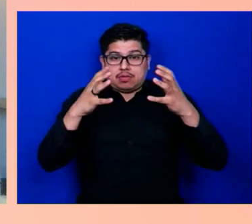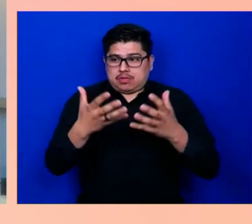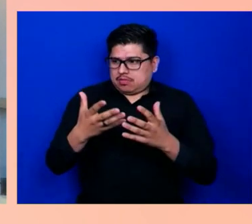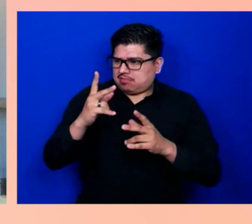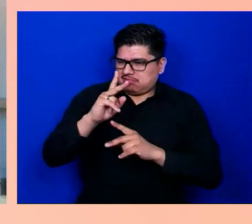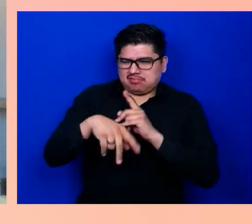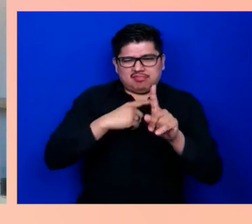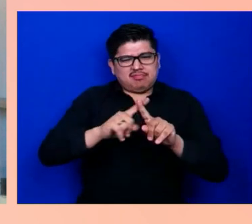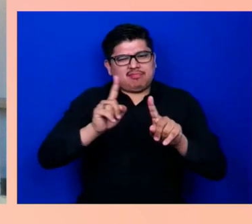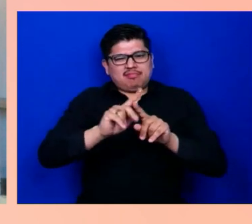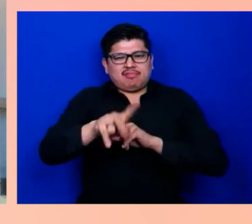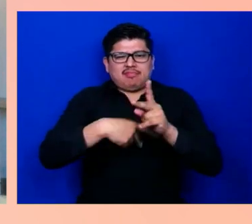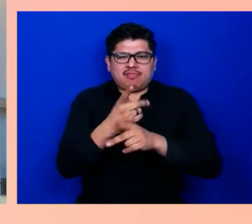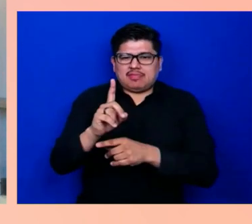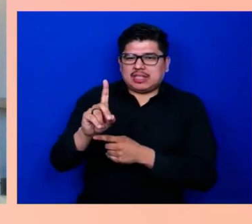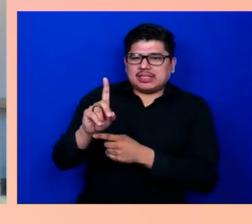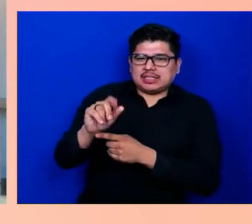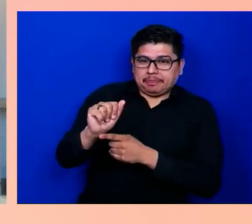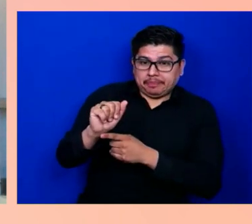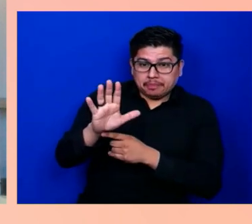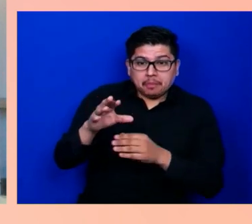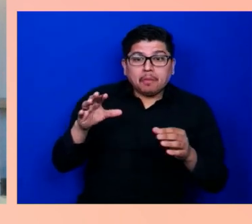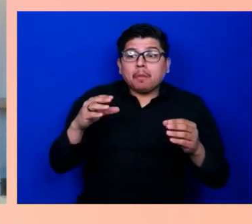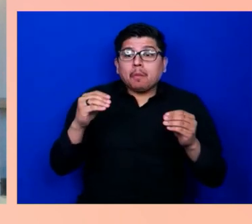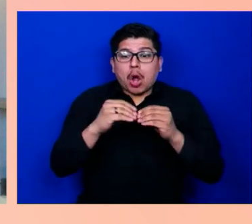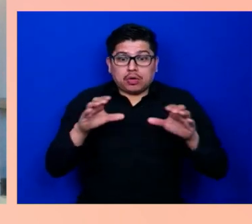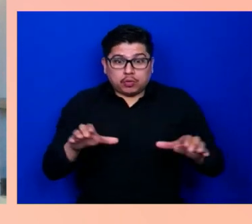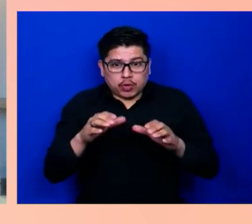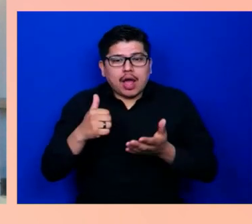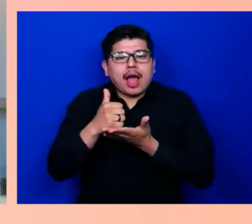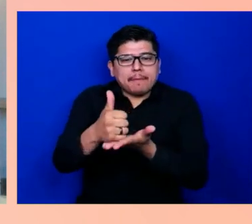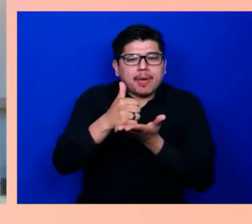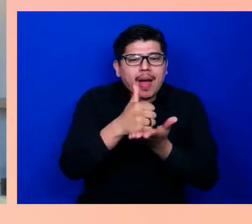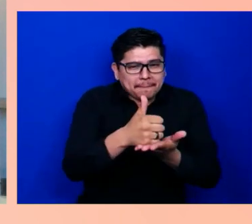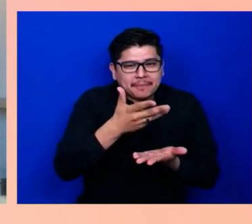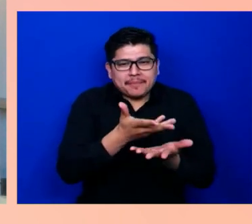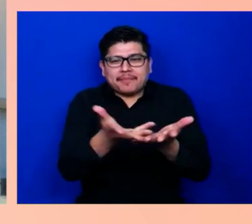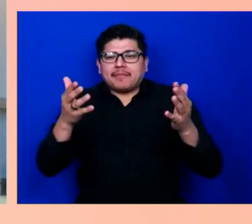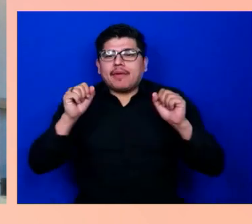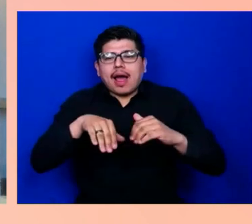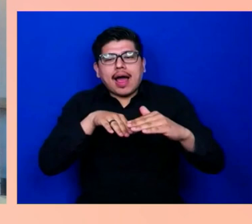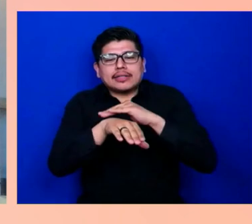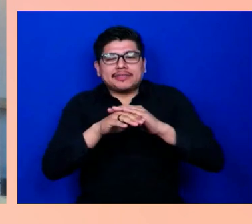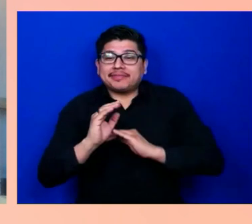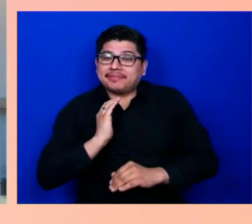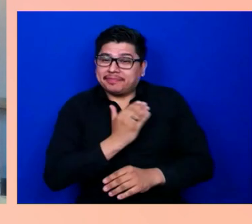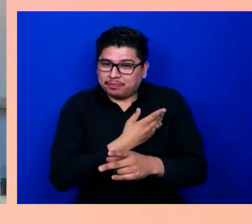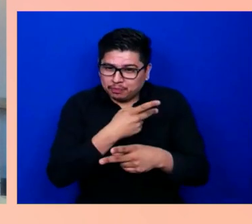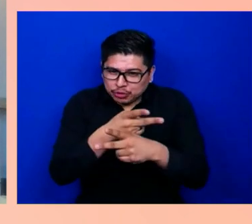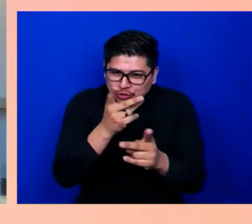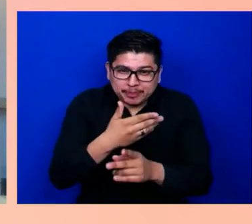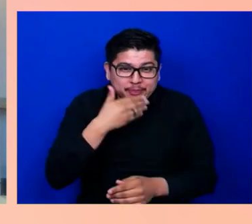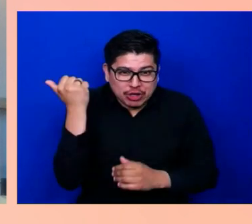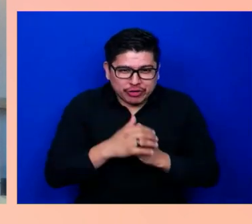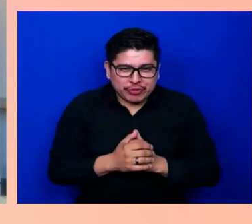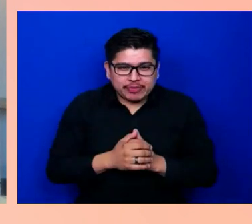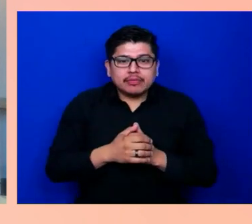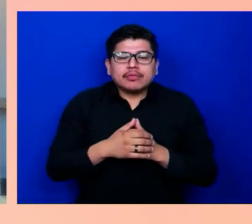able to access our products, the better. It's a huge undertaking. When we were thinking about how we could drive accessibility,